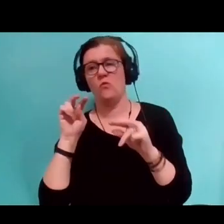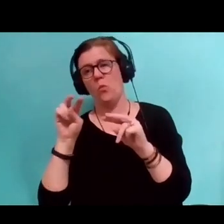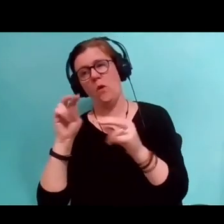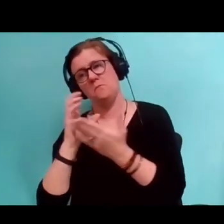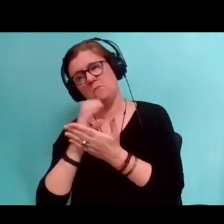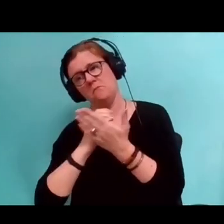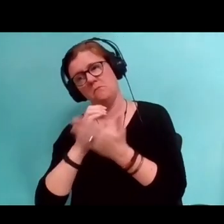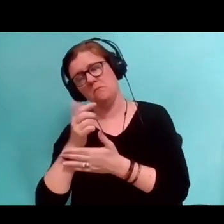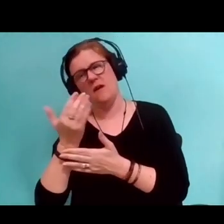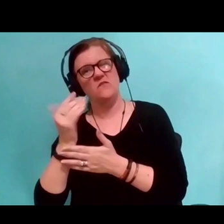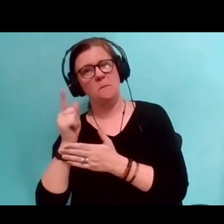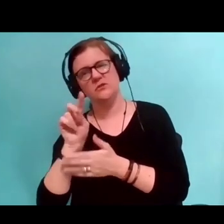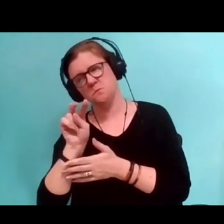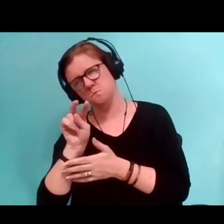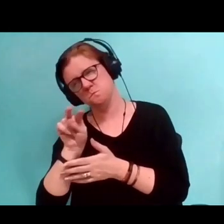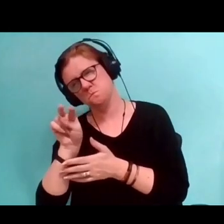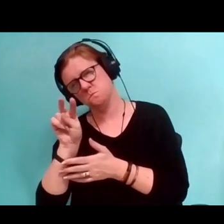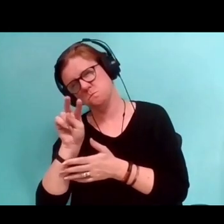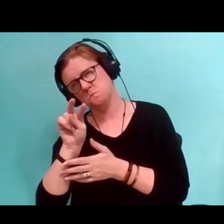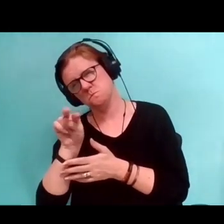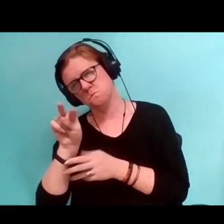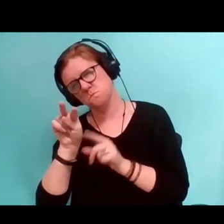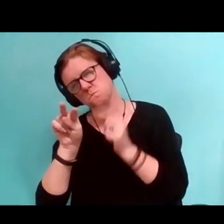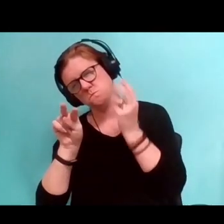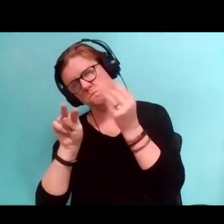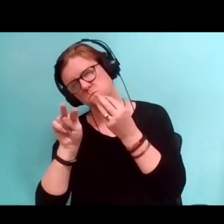minutes earlier, just exploring it and wondering about it.